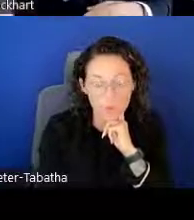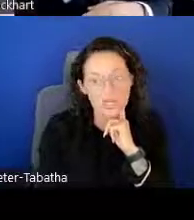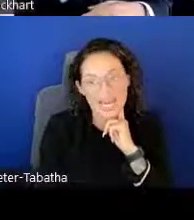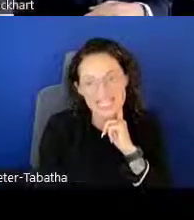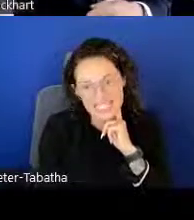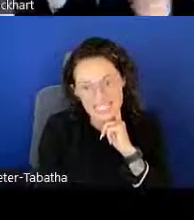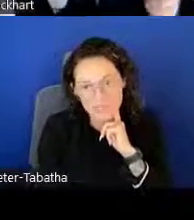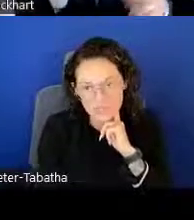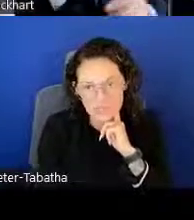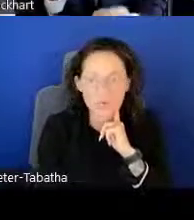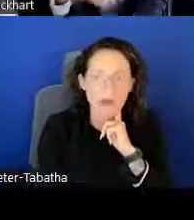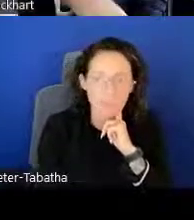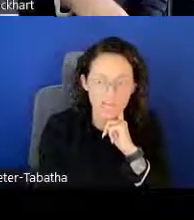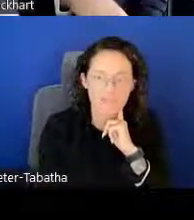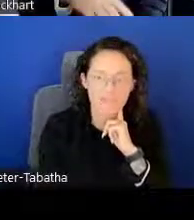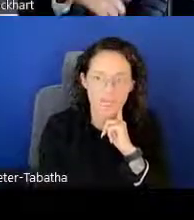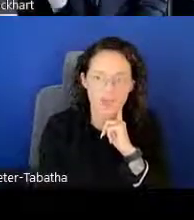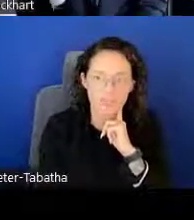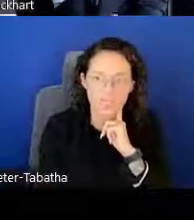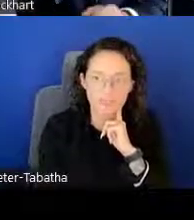or an ID to apply for the LRP.